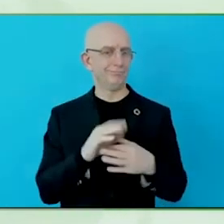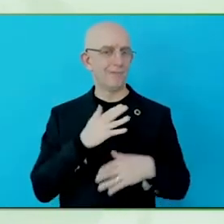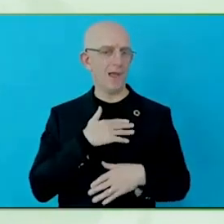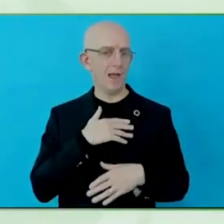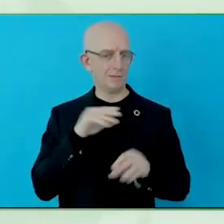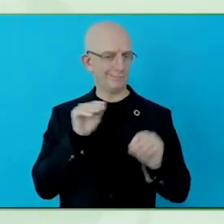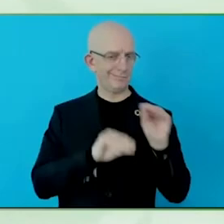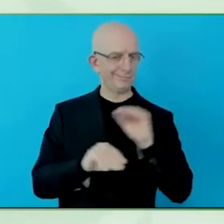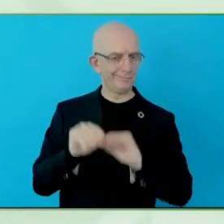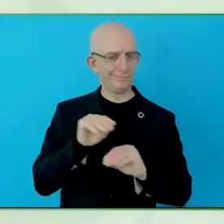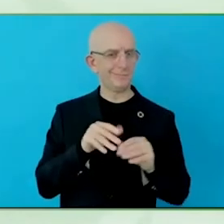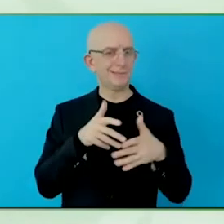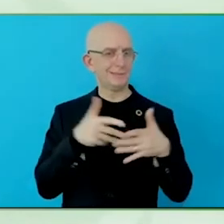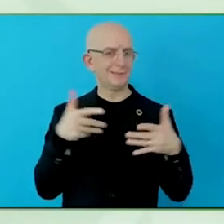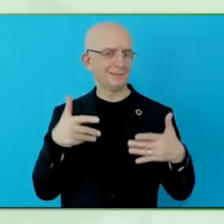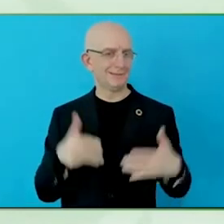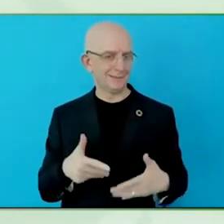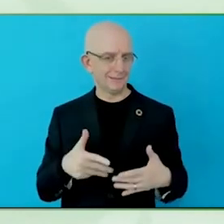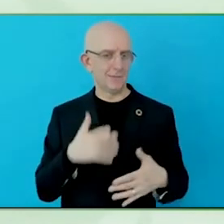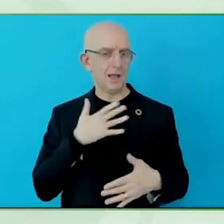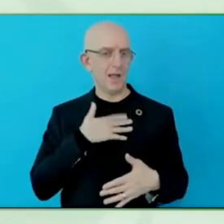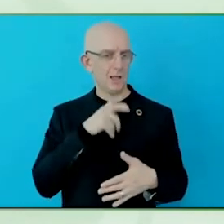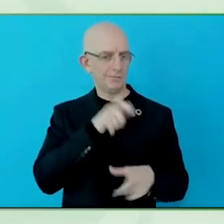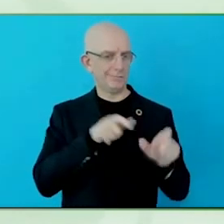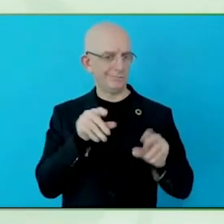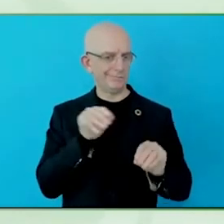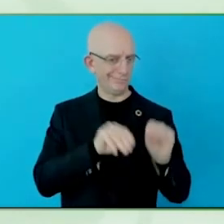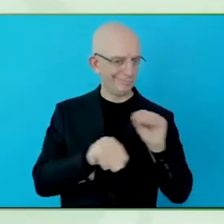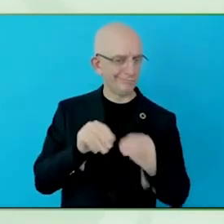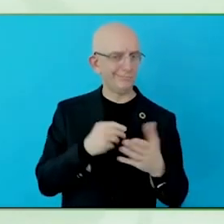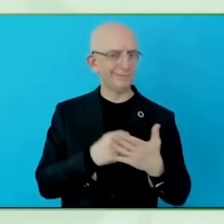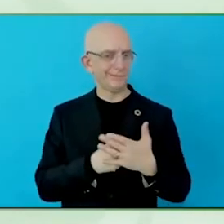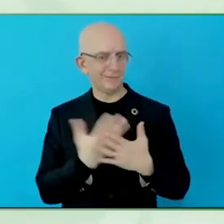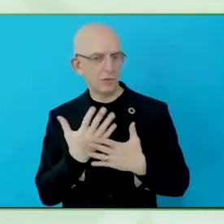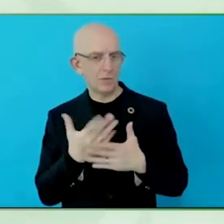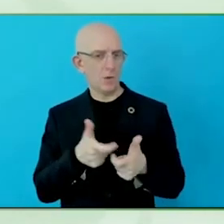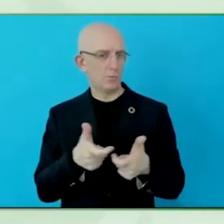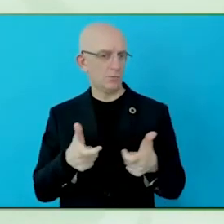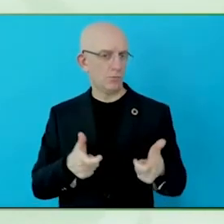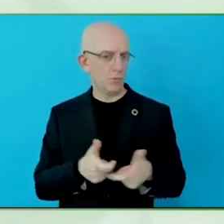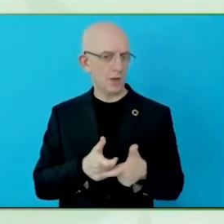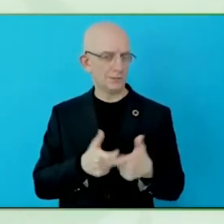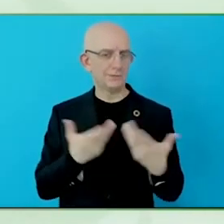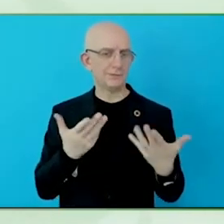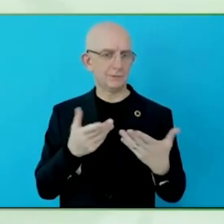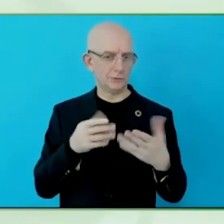We have a really robust learning platform, where we meet people where they are in their roles.